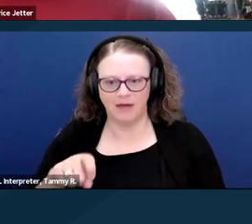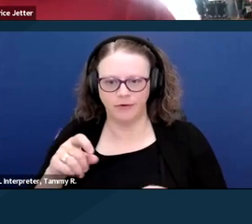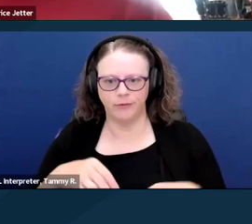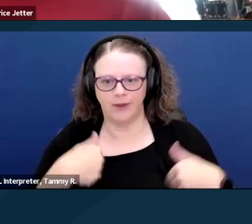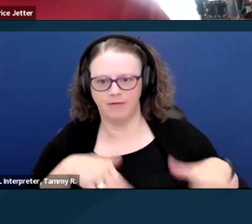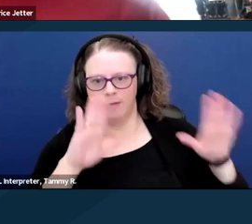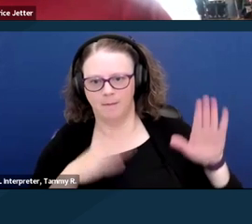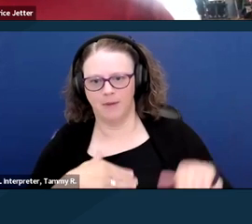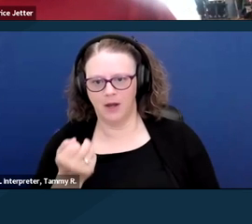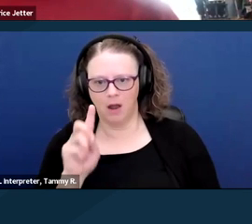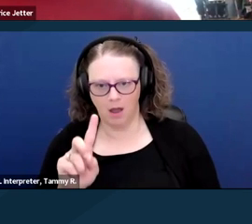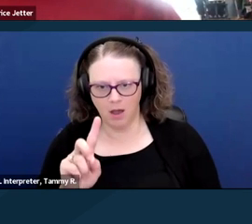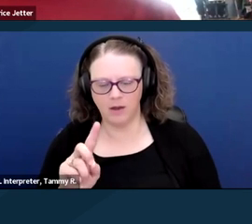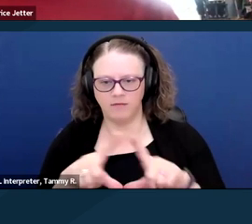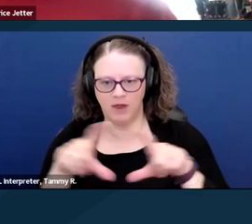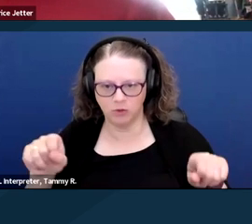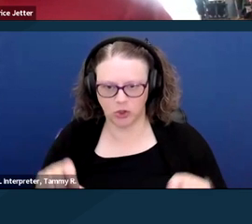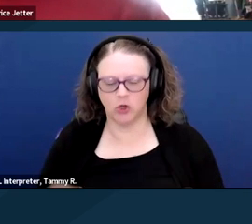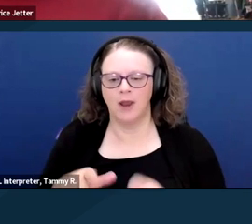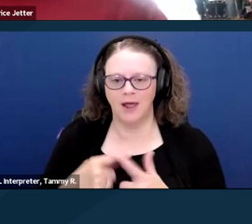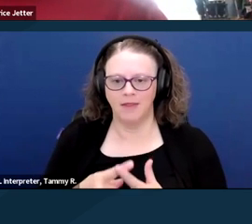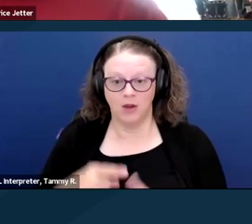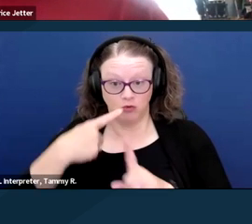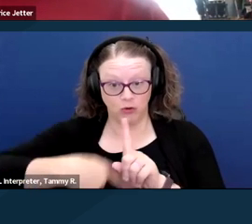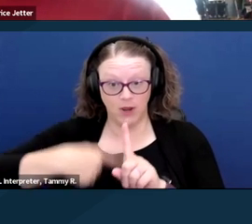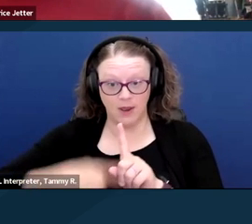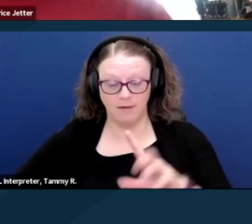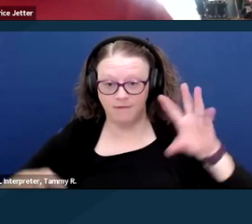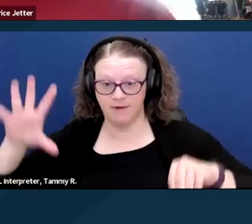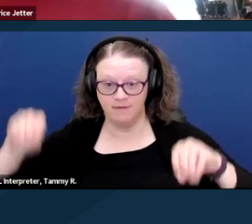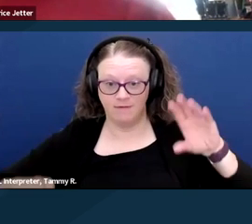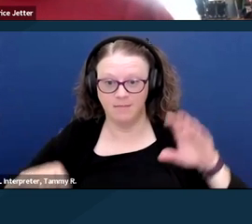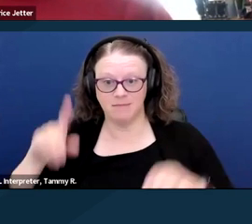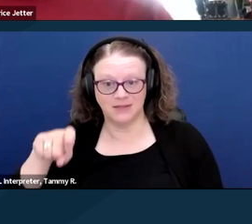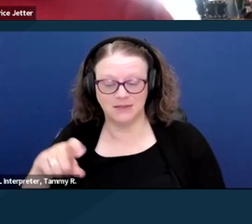meaning I'd have to pay over $600 a month causing me a hardship.